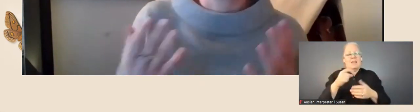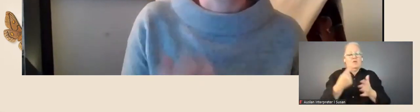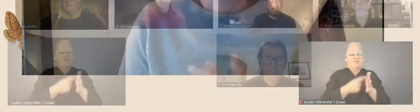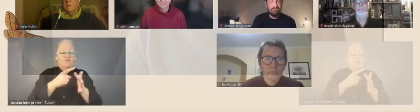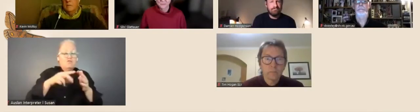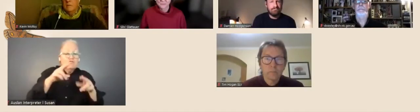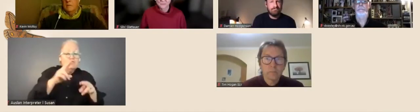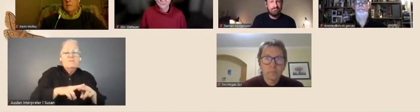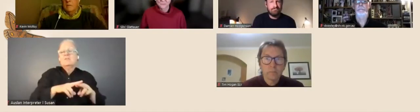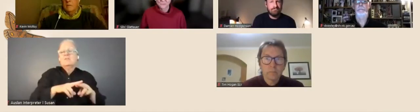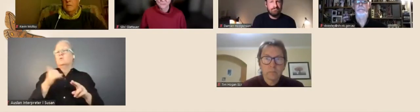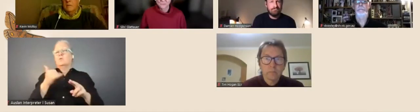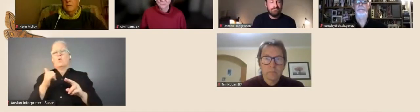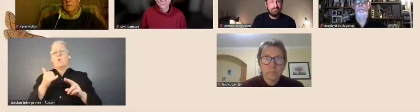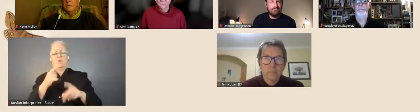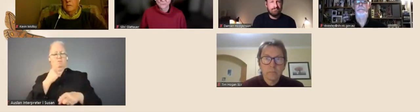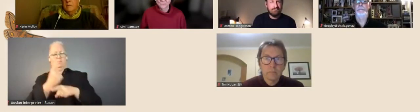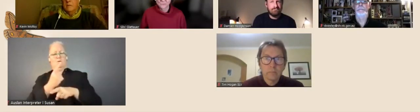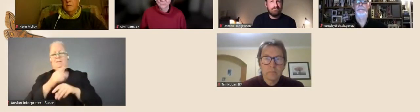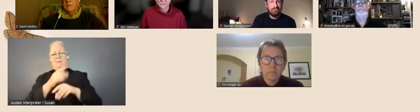without seeing them in person?'